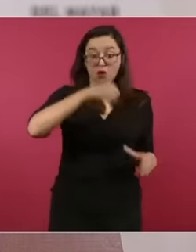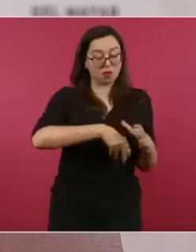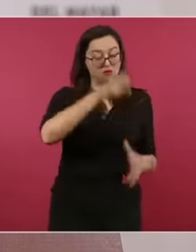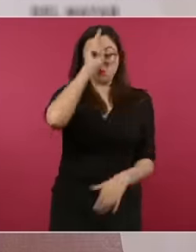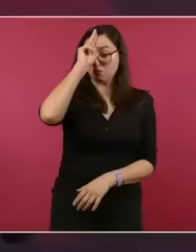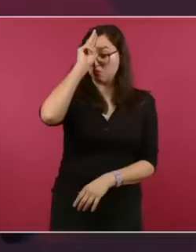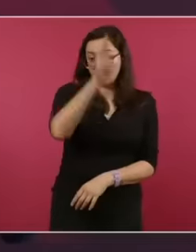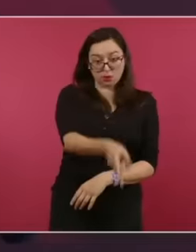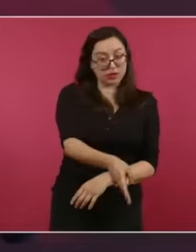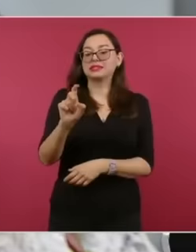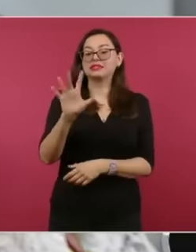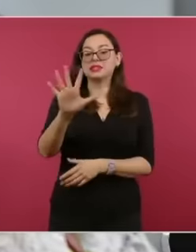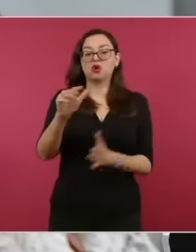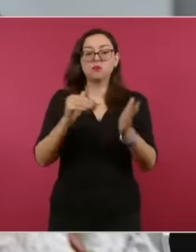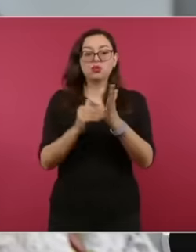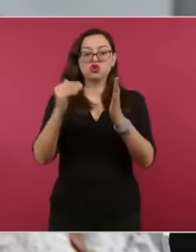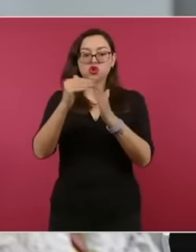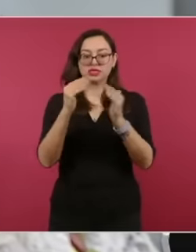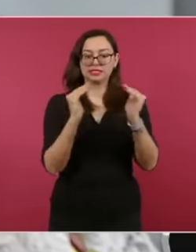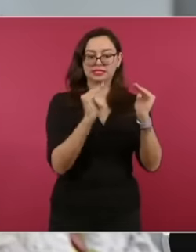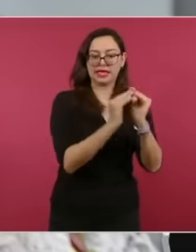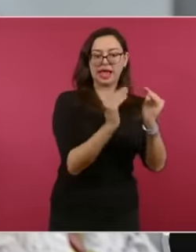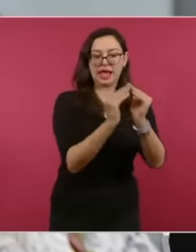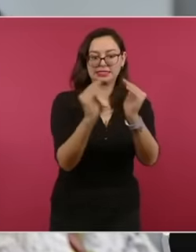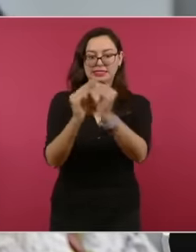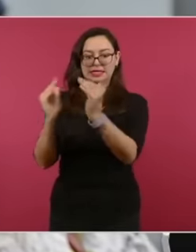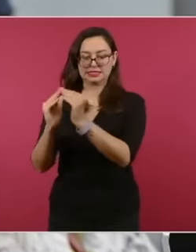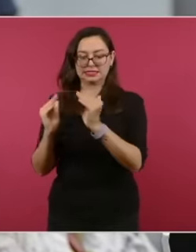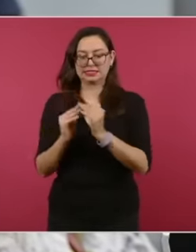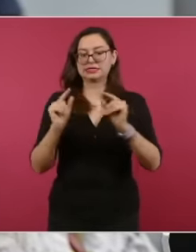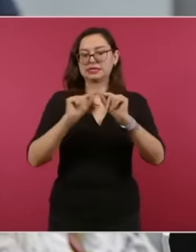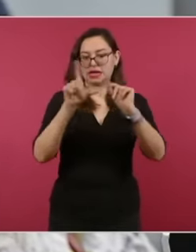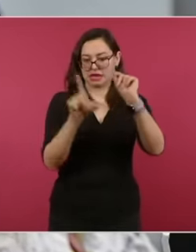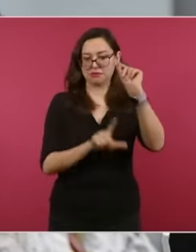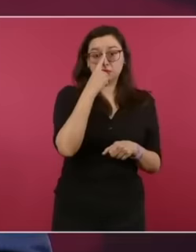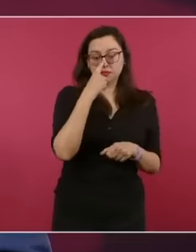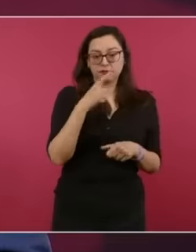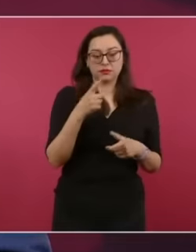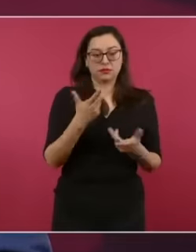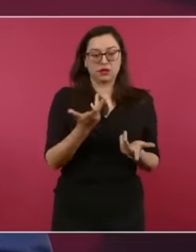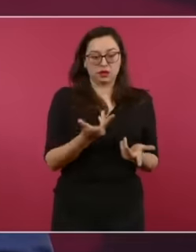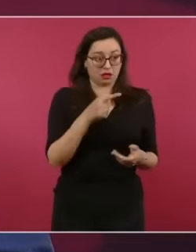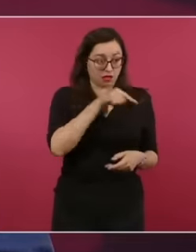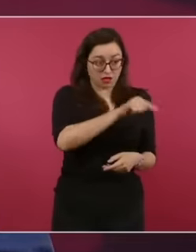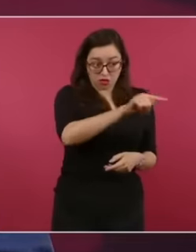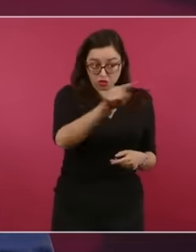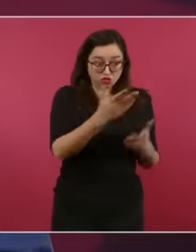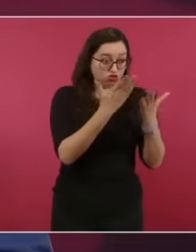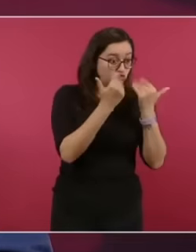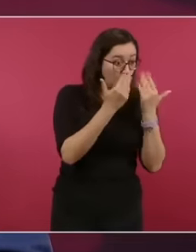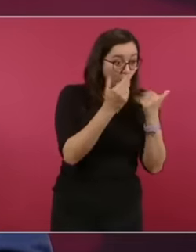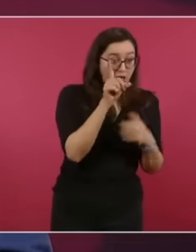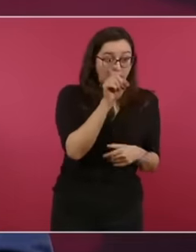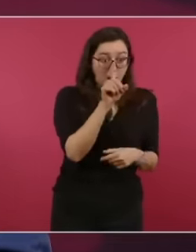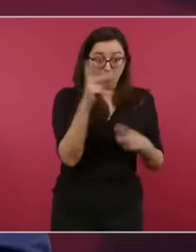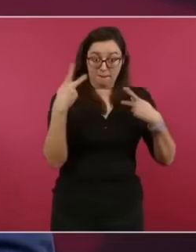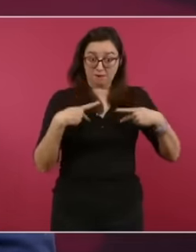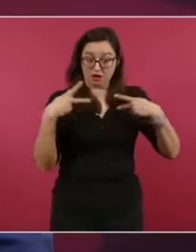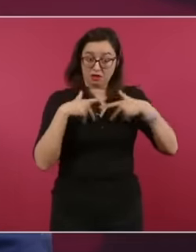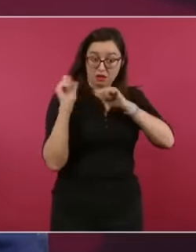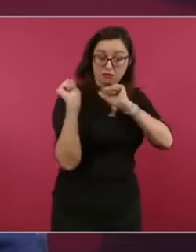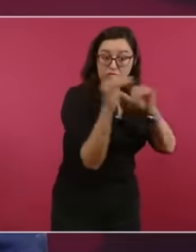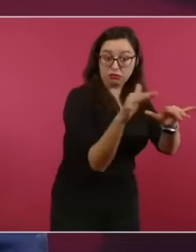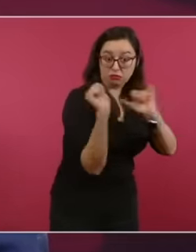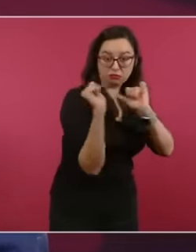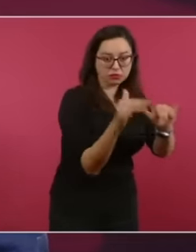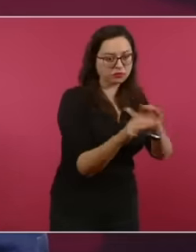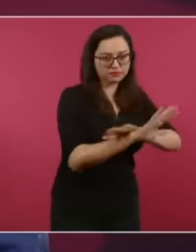yesterday we talked about that the development as we are doing of the country towards where there is